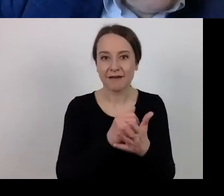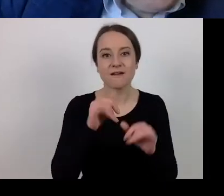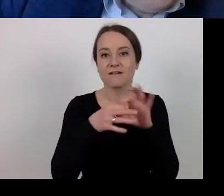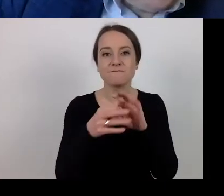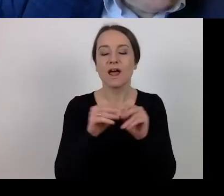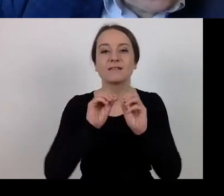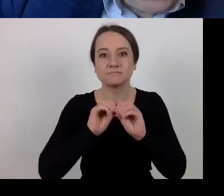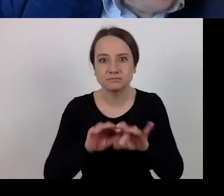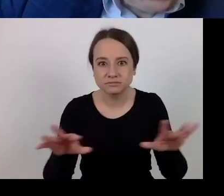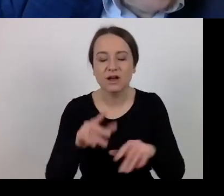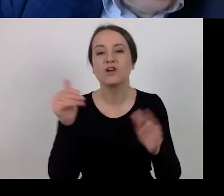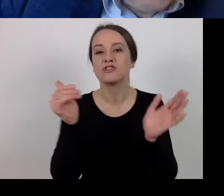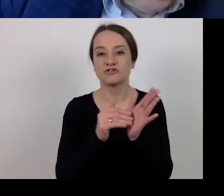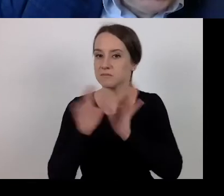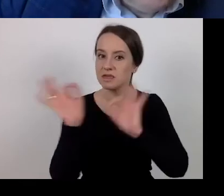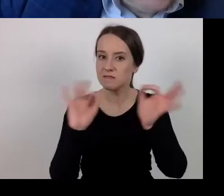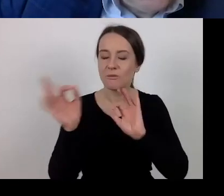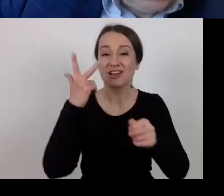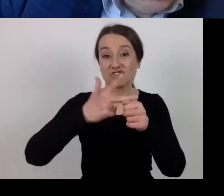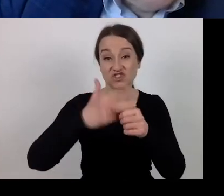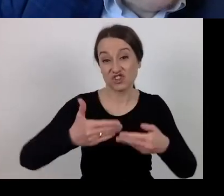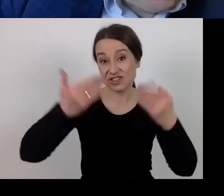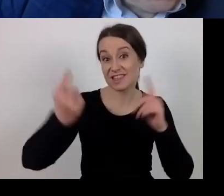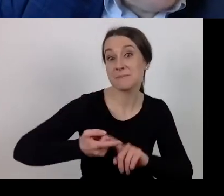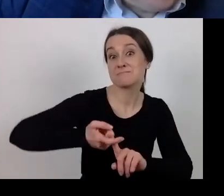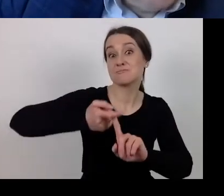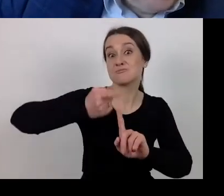such information must be provided 30 days before the competition.